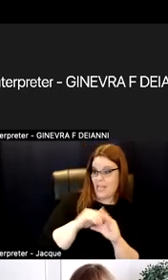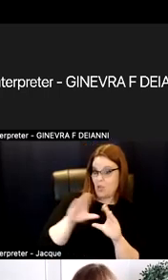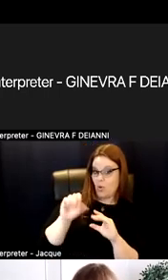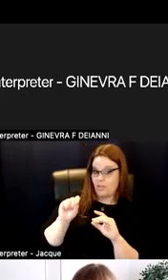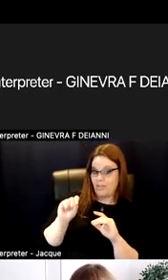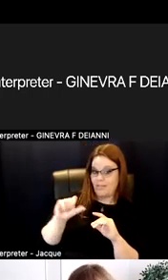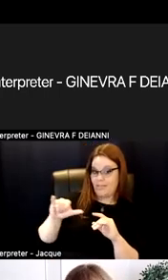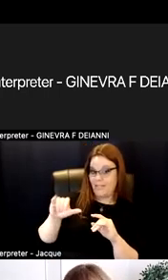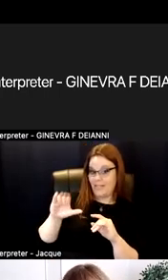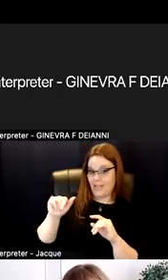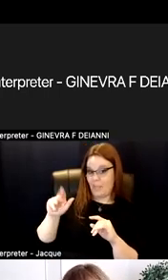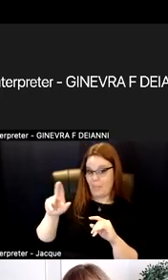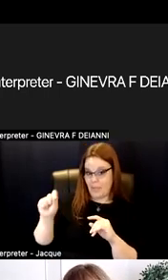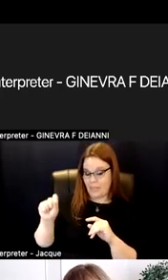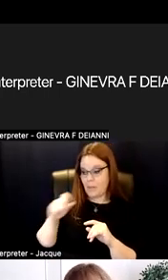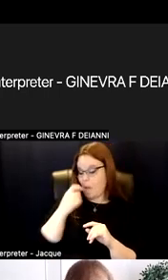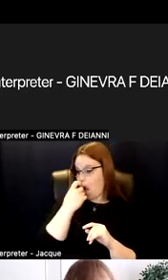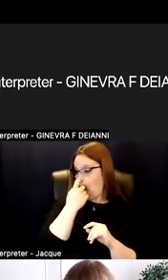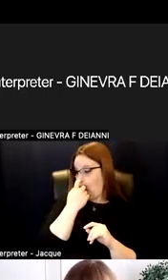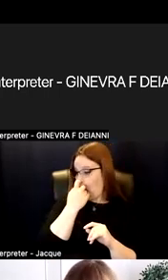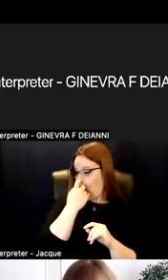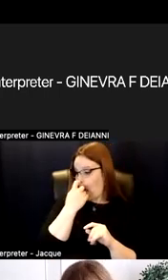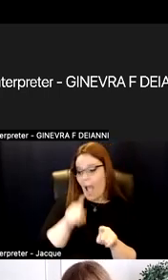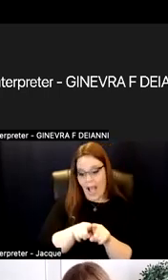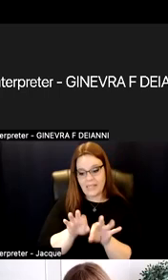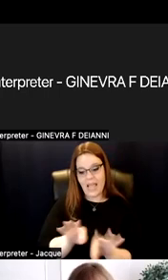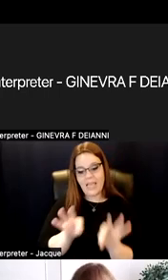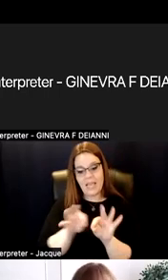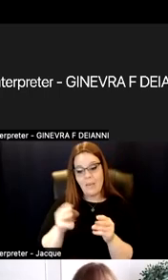of the key methods demonstrated in their learning.